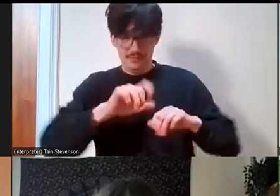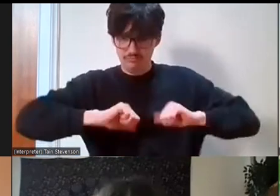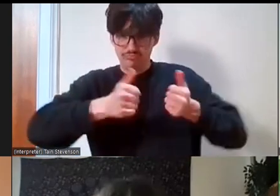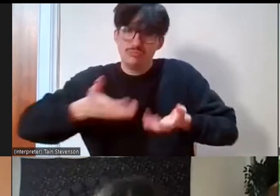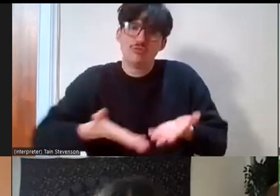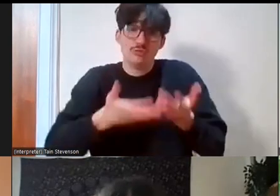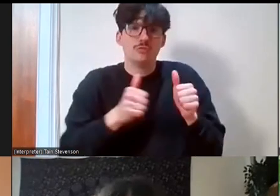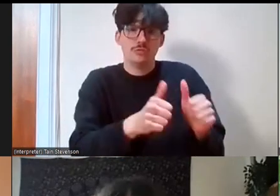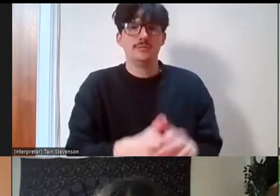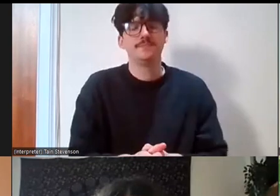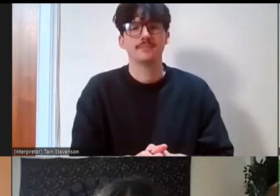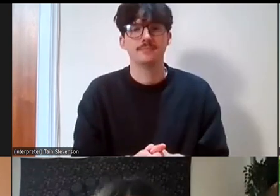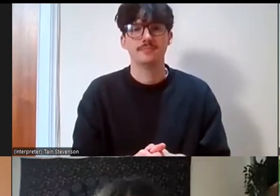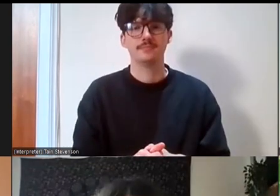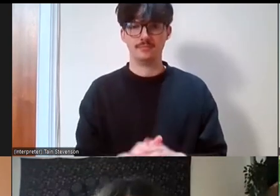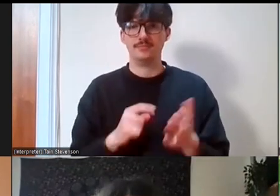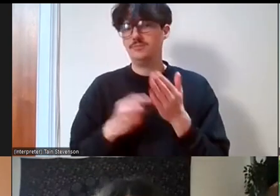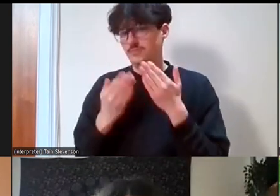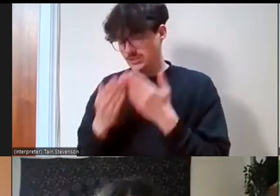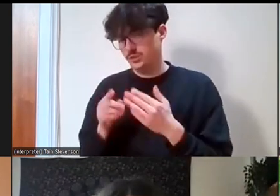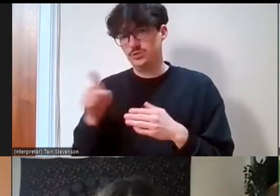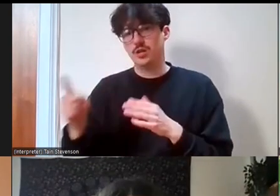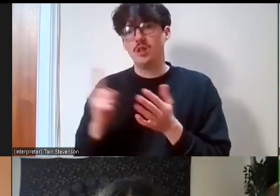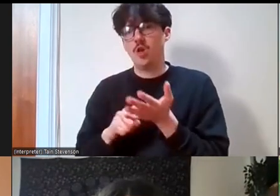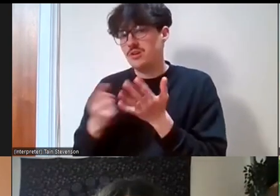Thank you Phoenix. Lauren, any additional reflections to add to the richness?